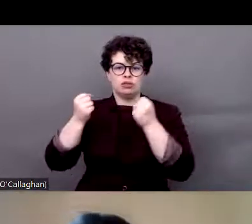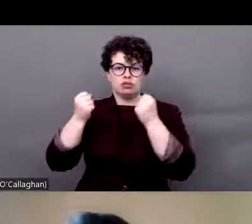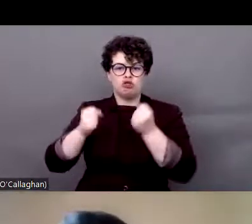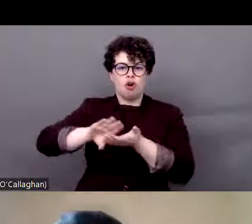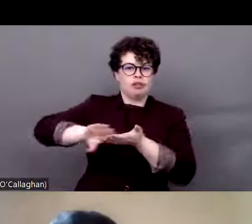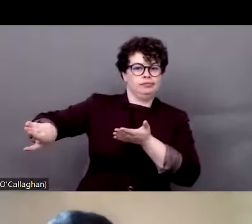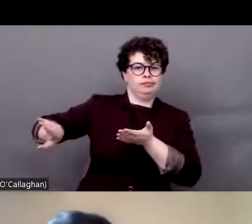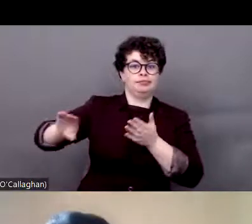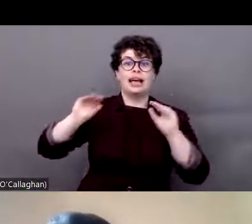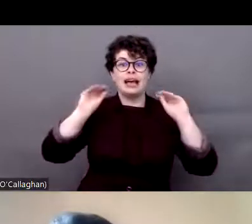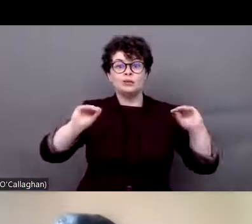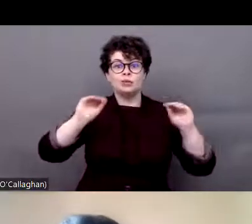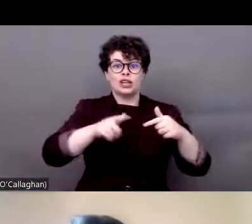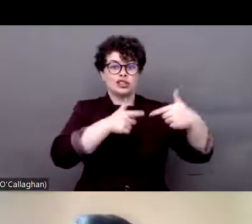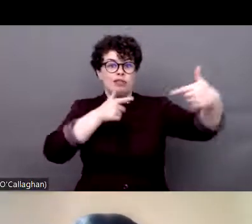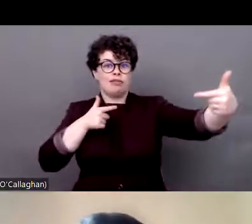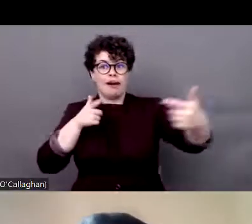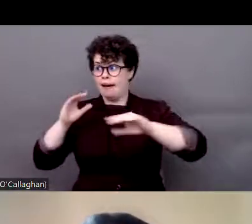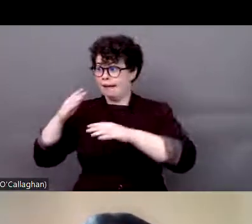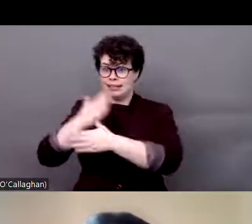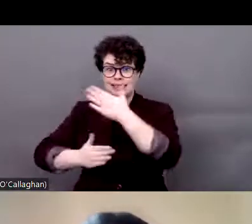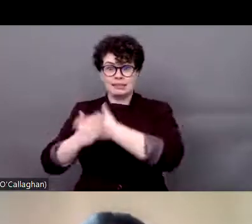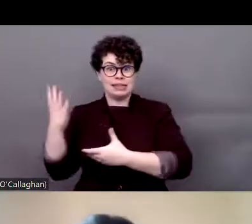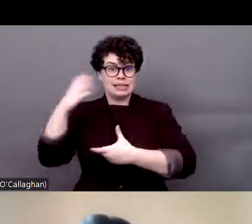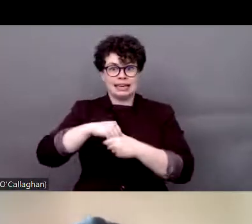educational process. And this was very strong and evidence for us.